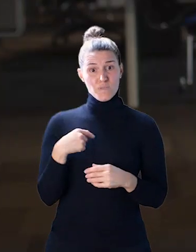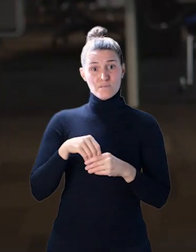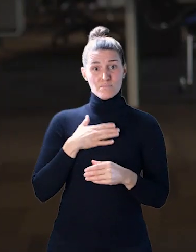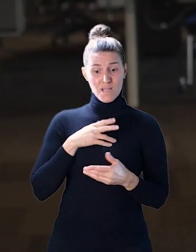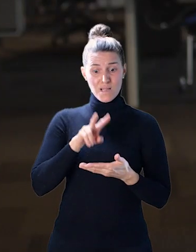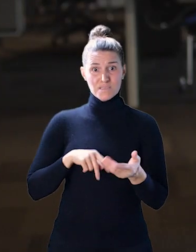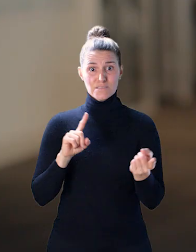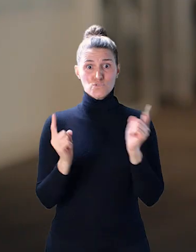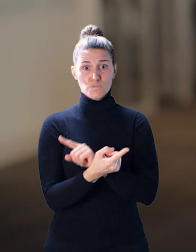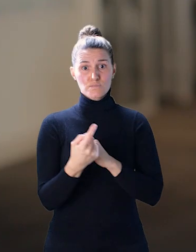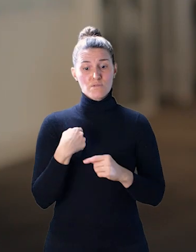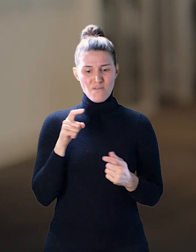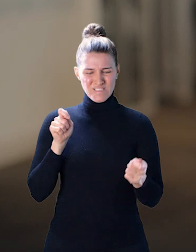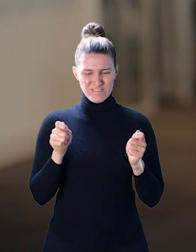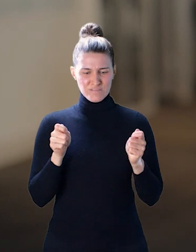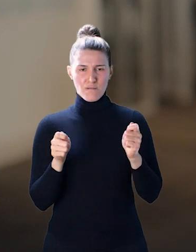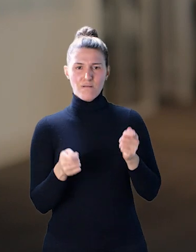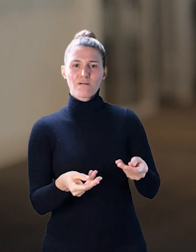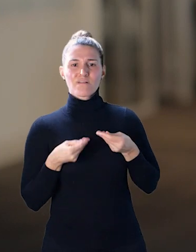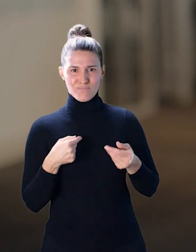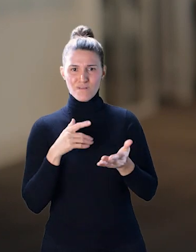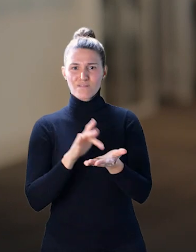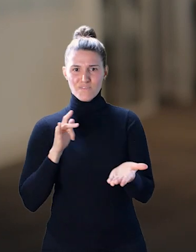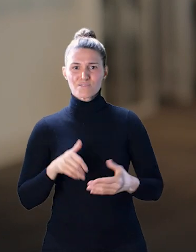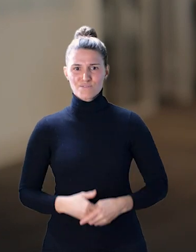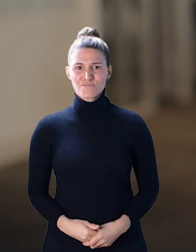dyslexia, having to adapt that way provides an advantage.